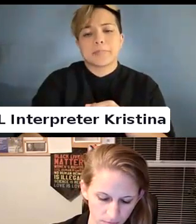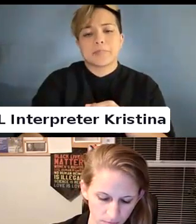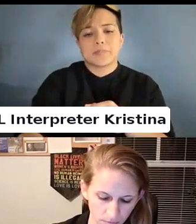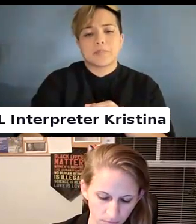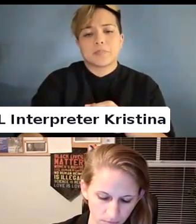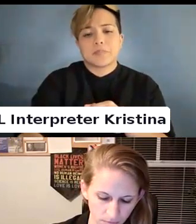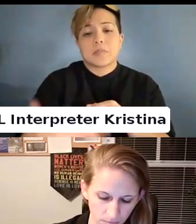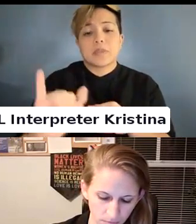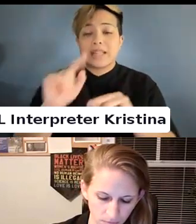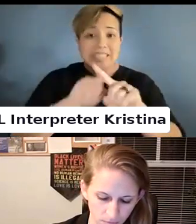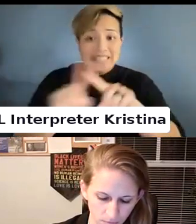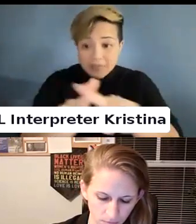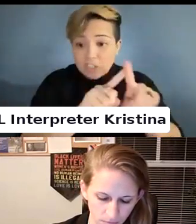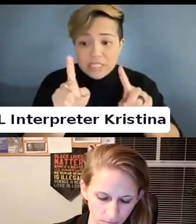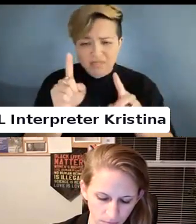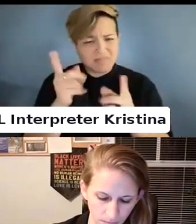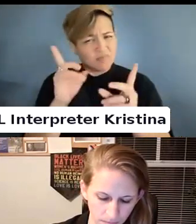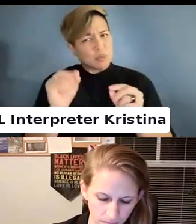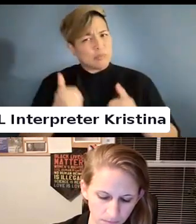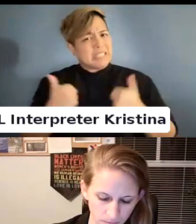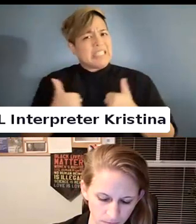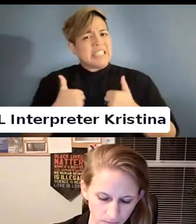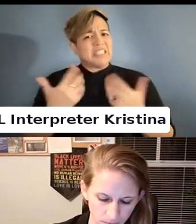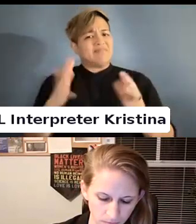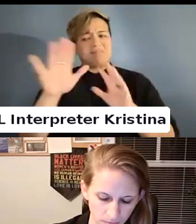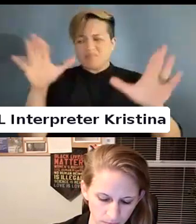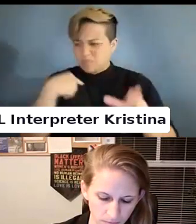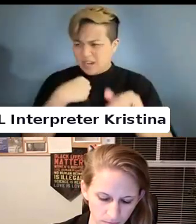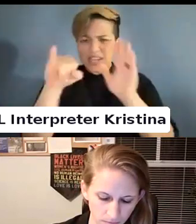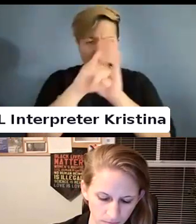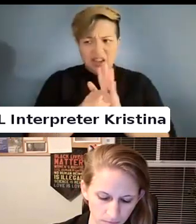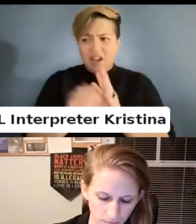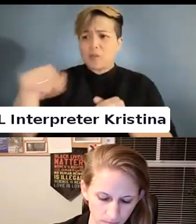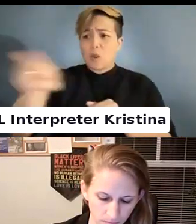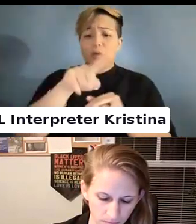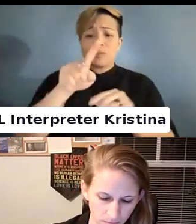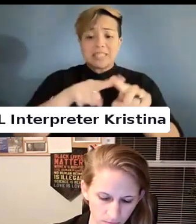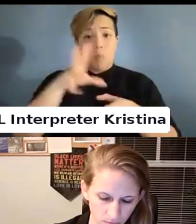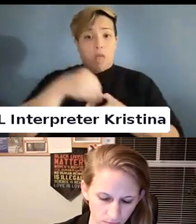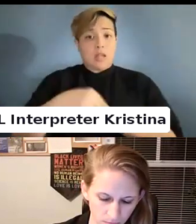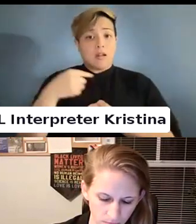that differences do exist and we can identify those differences within us and identify being